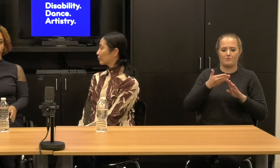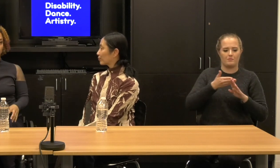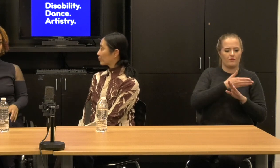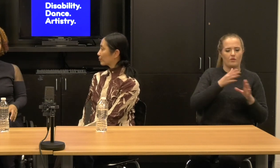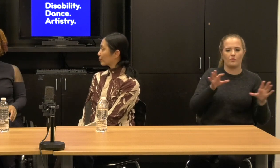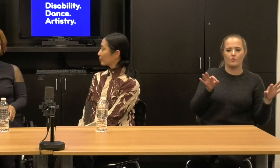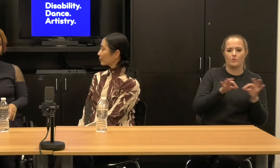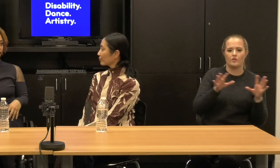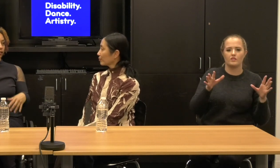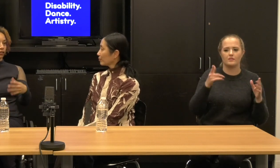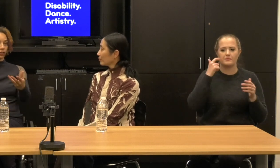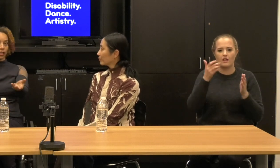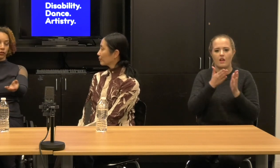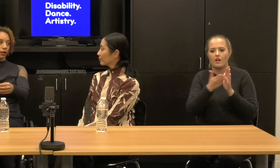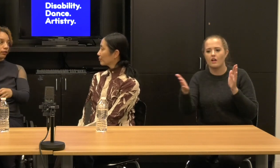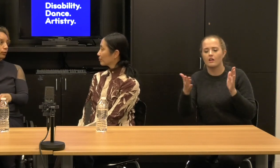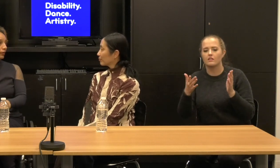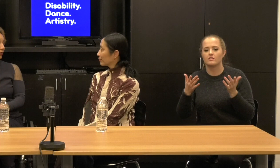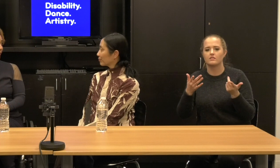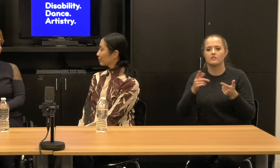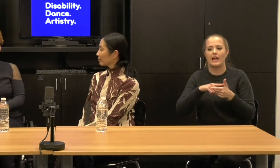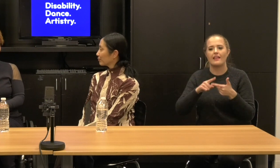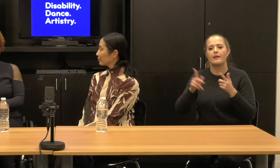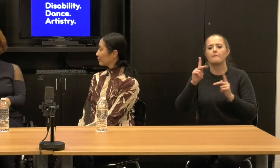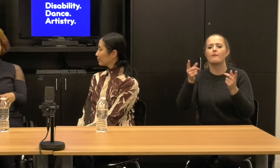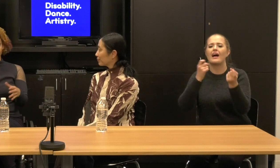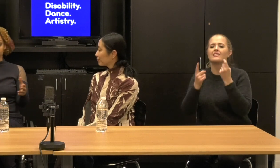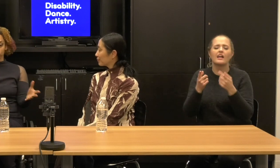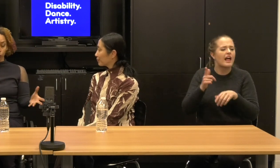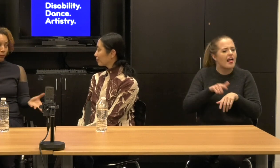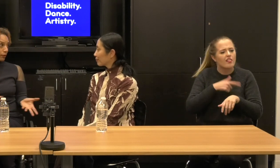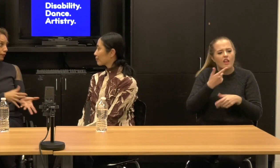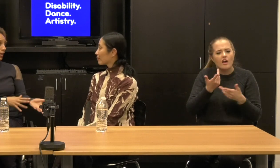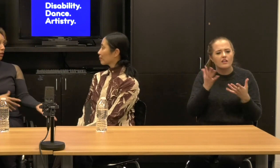the table to explain how long did it take to make the work or what were you thinking